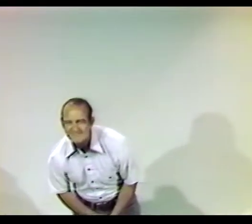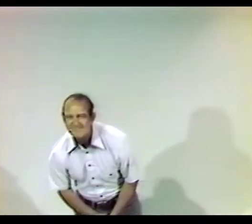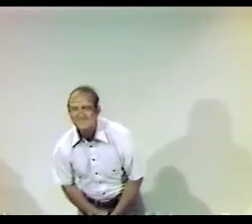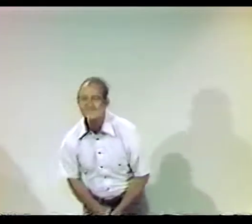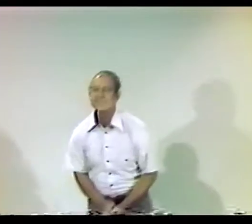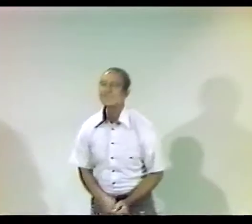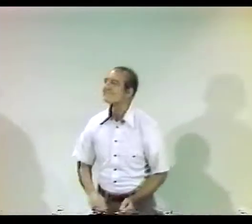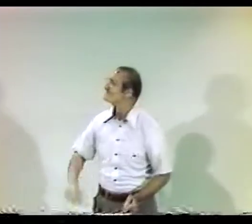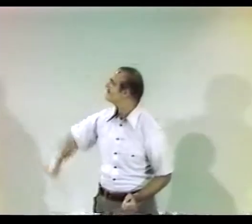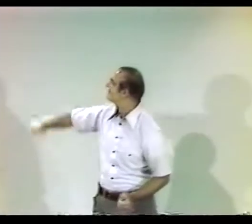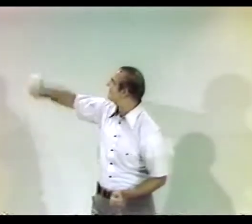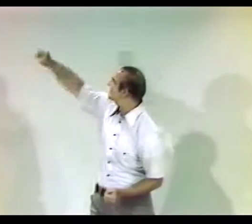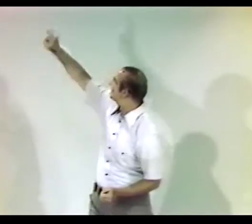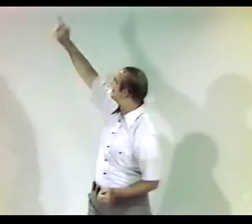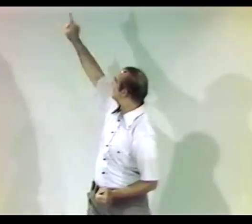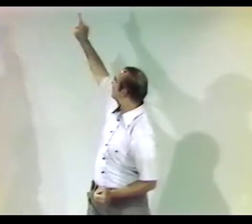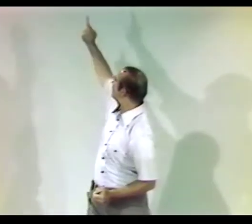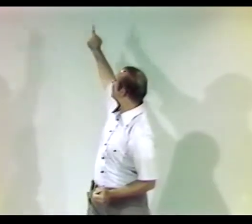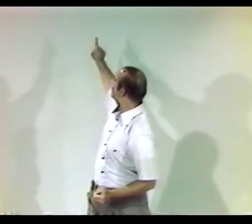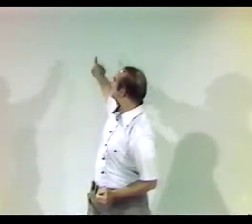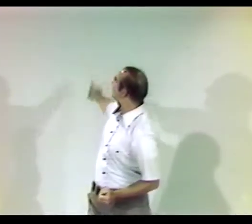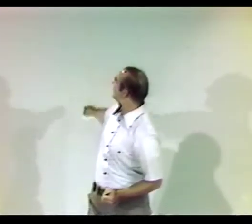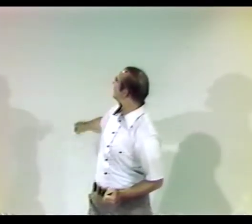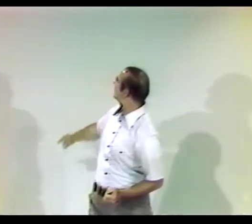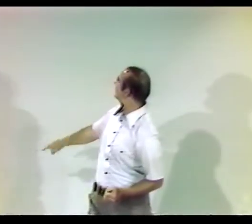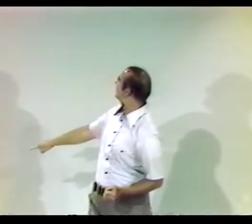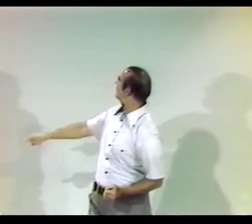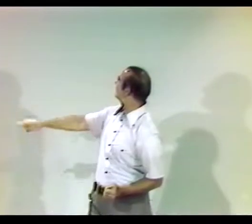GETS THE CALL FROM THE CATCHER.